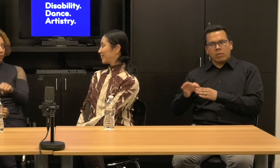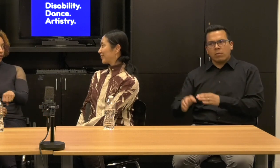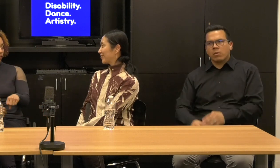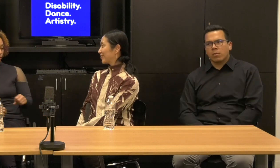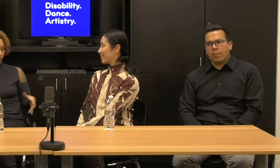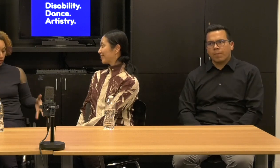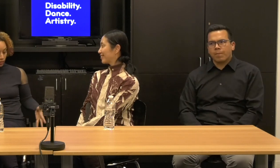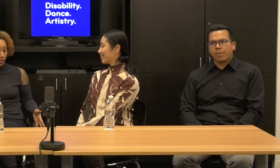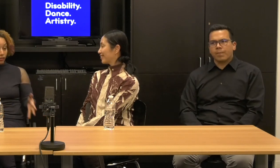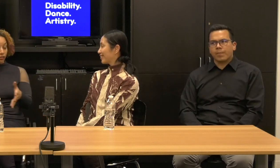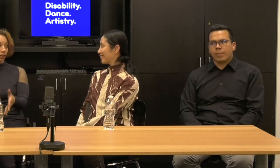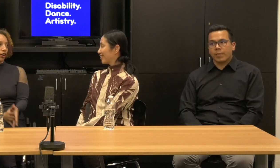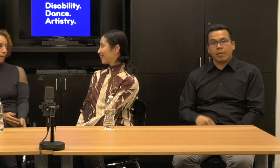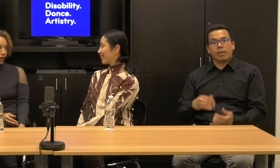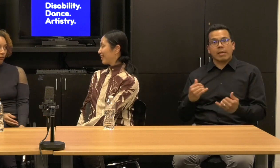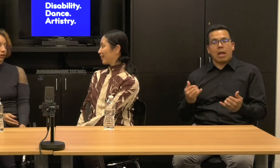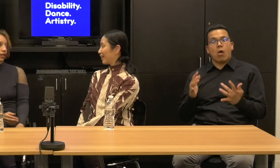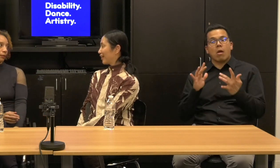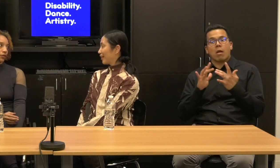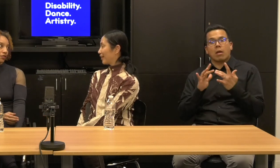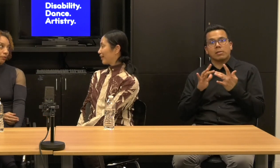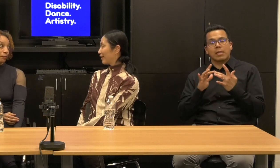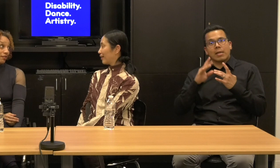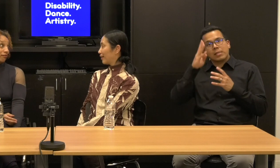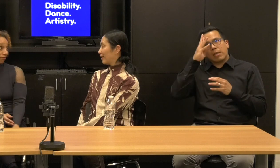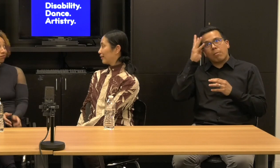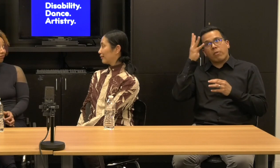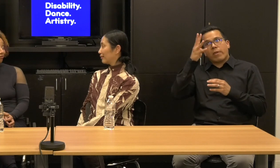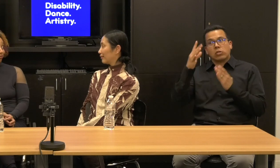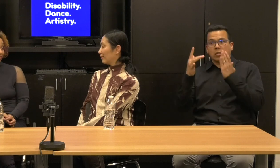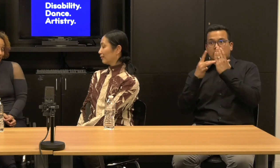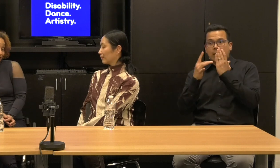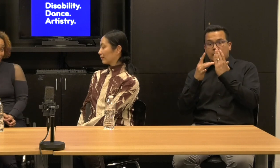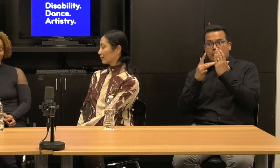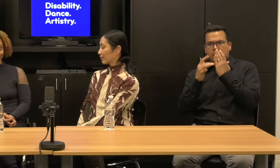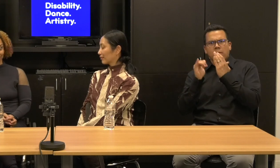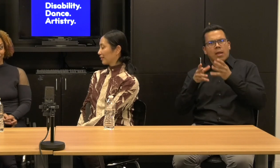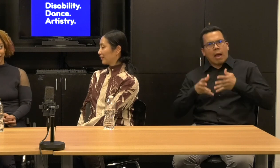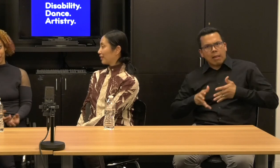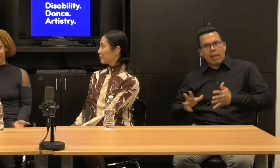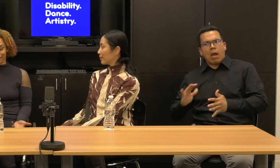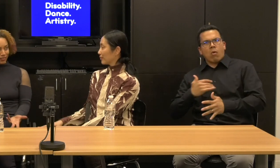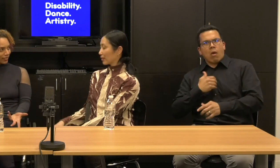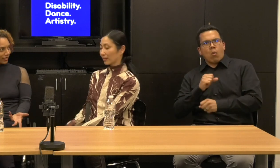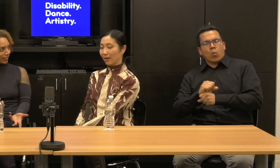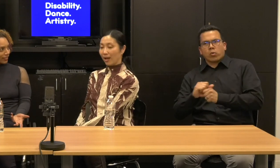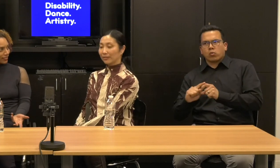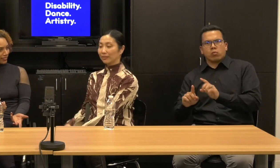improvisation techniques are part of what enables this to do what we do. Janet: Oh, right. That's amazing.